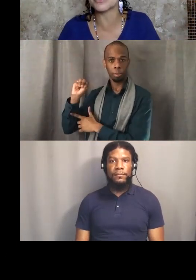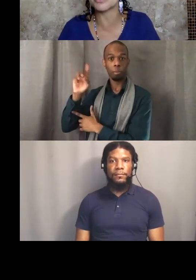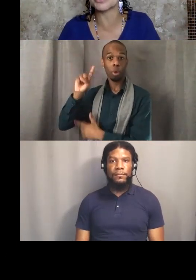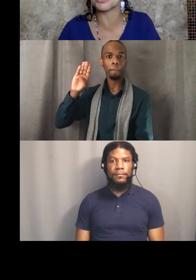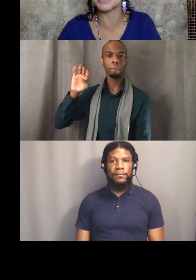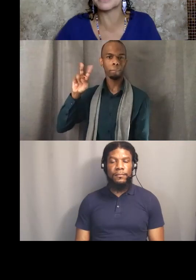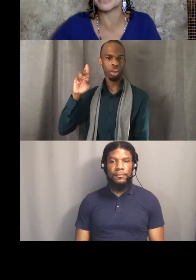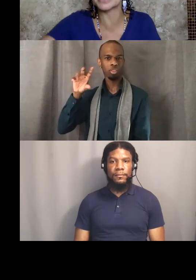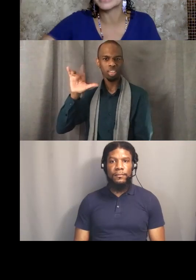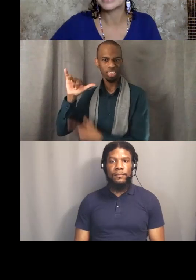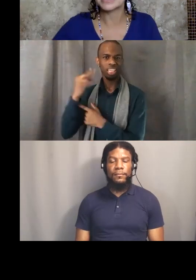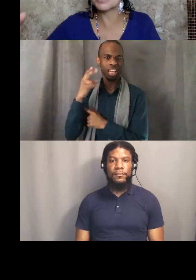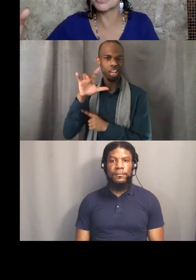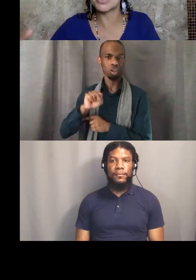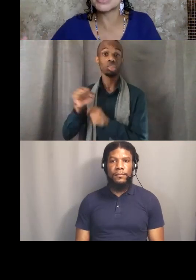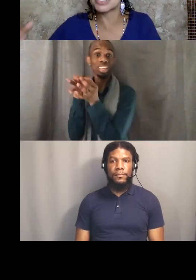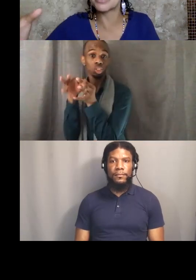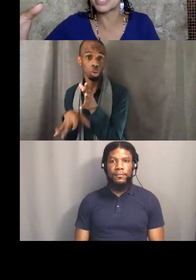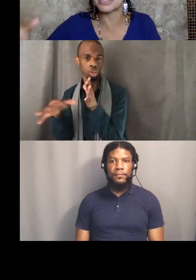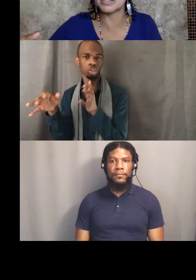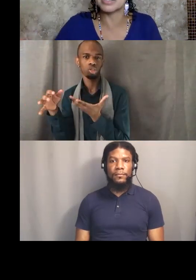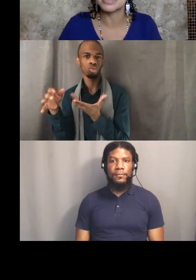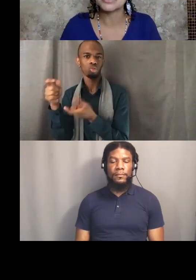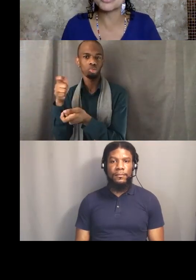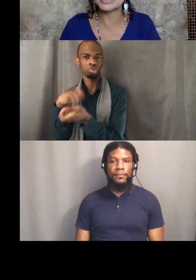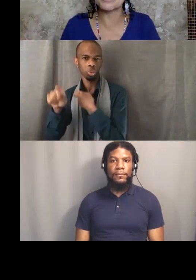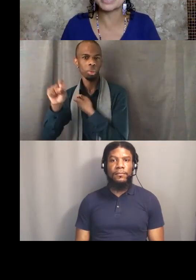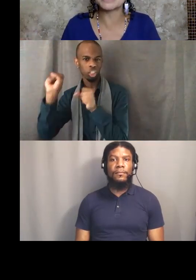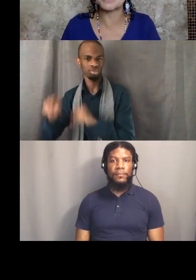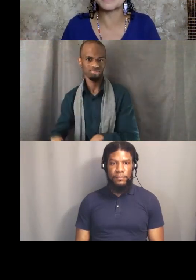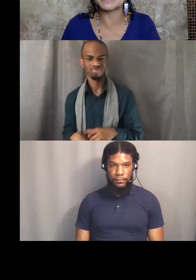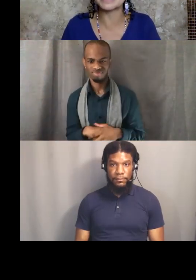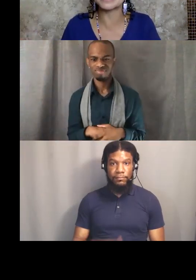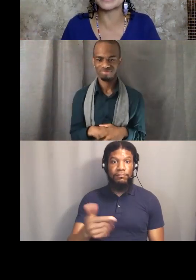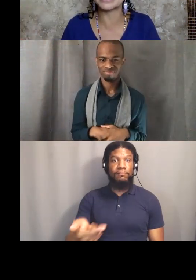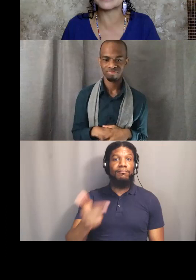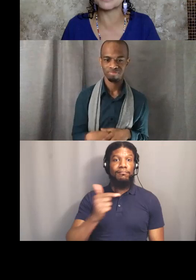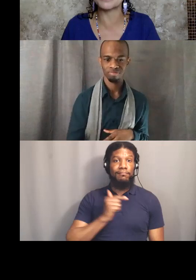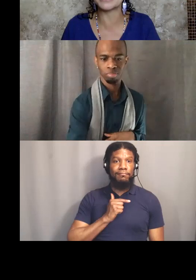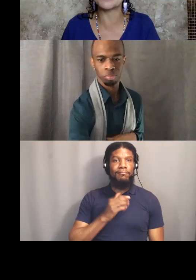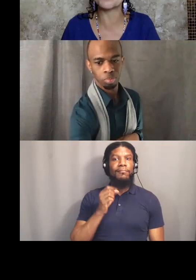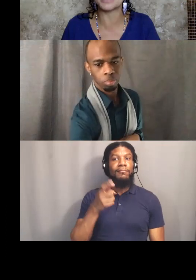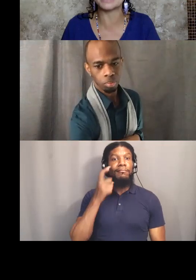her is Wilshire Boulevard and we're also the street that runs perpendicular is Rodeo Drive